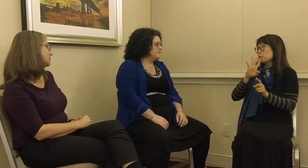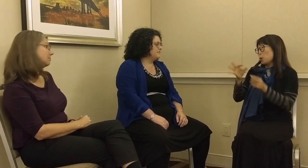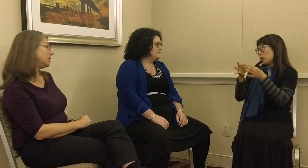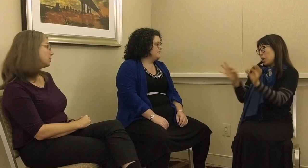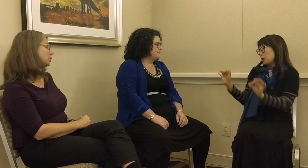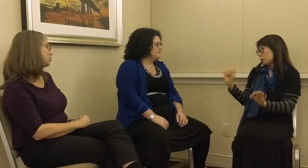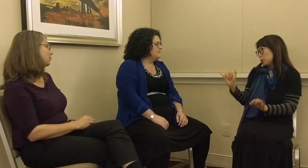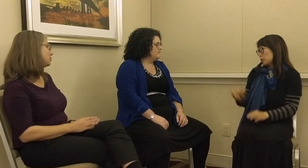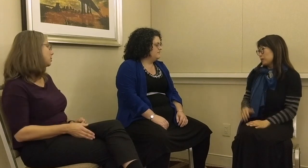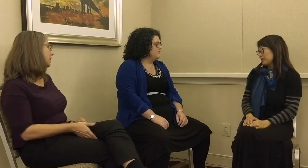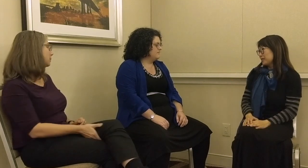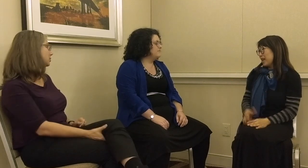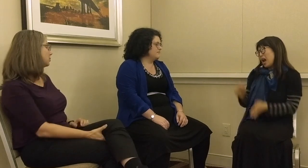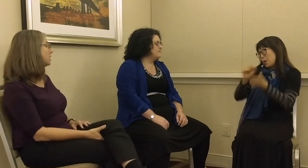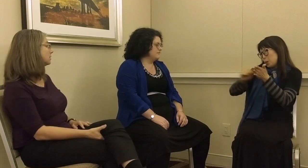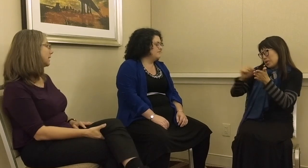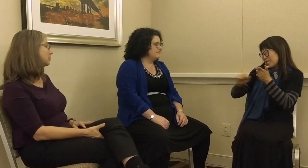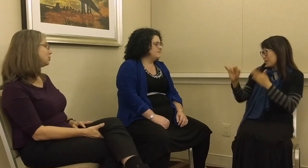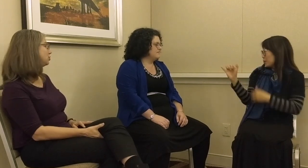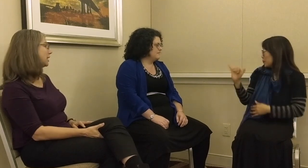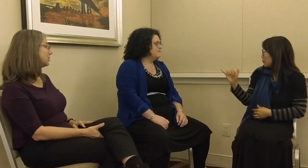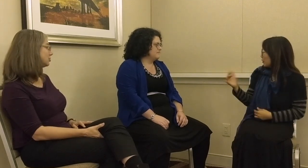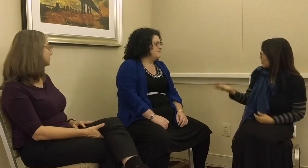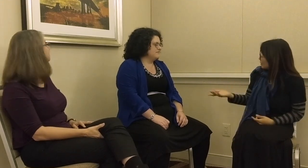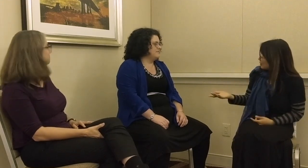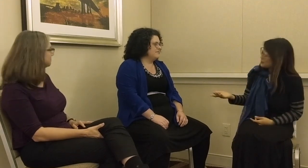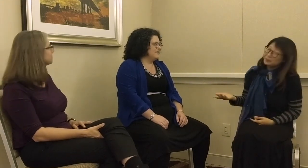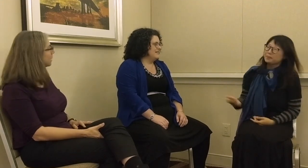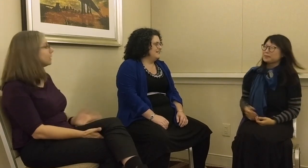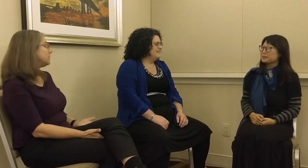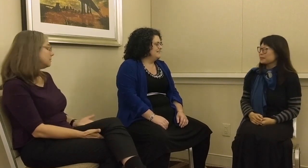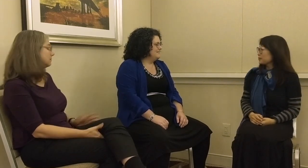it’s true for spoken language as well. Languages change – and written too.